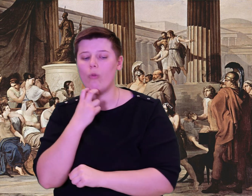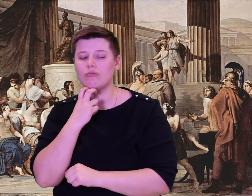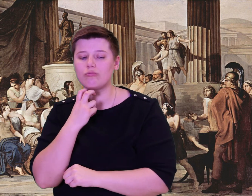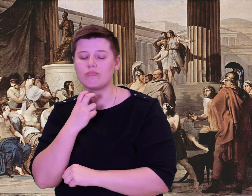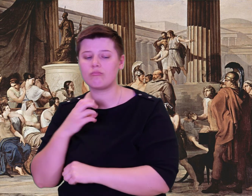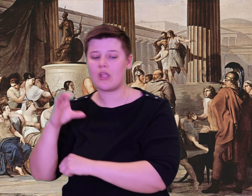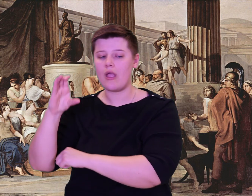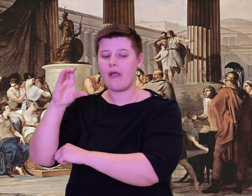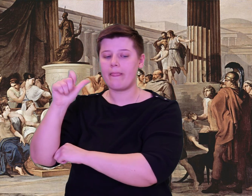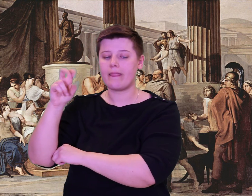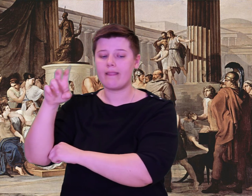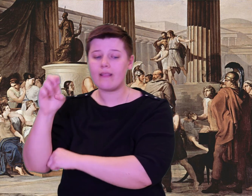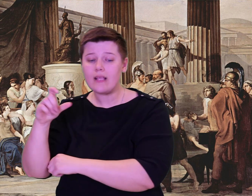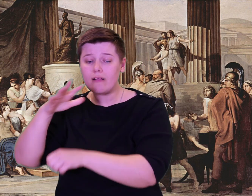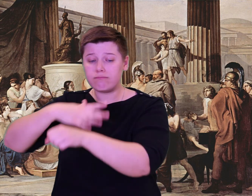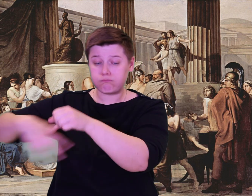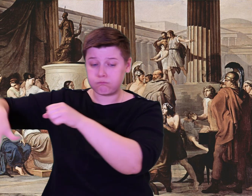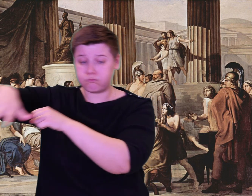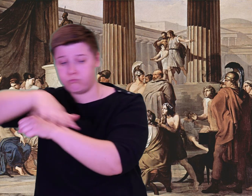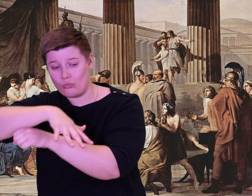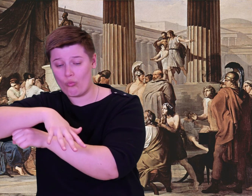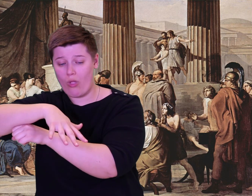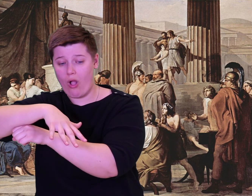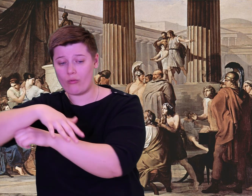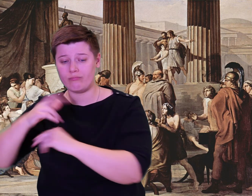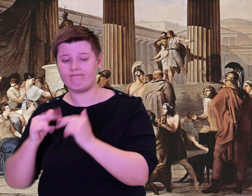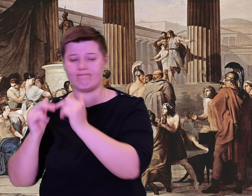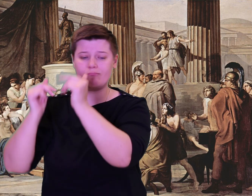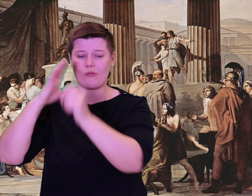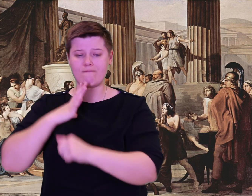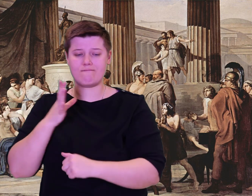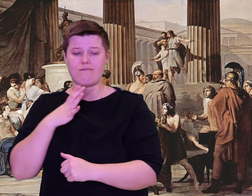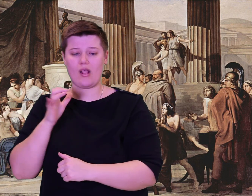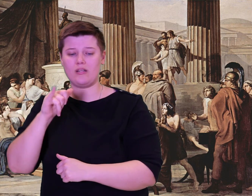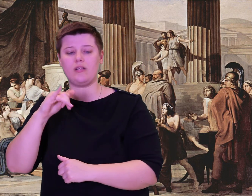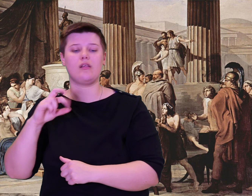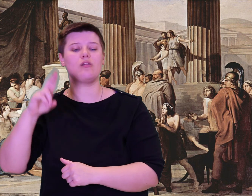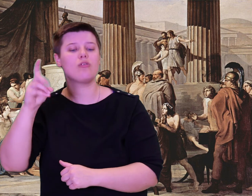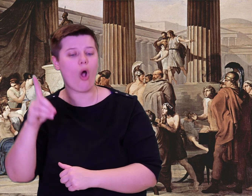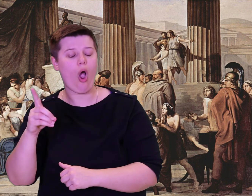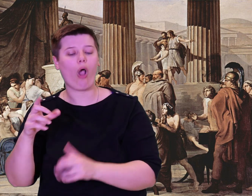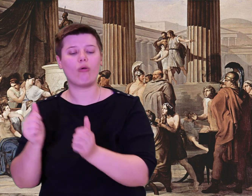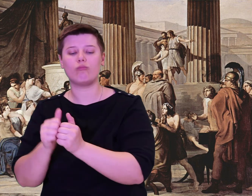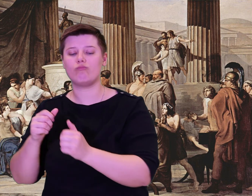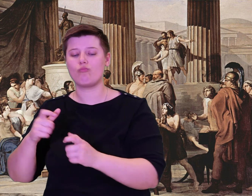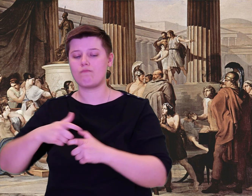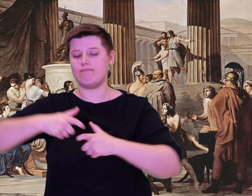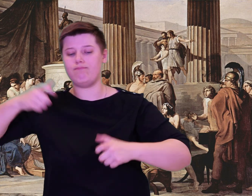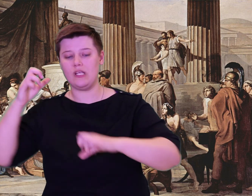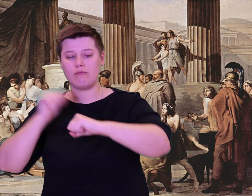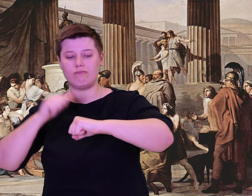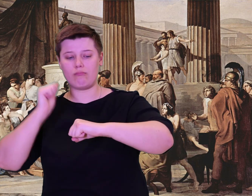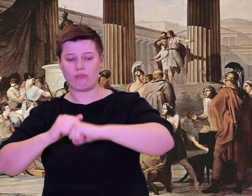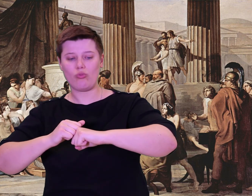I called my men together and addressed them. 'My loyal friends, stay here, the rest of